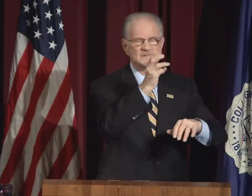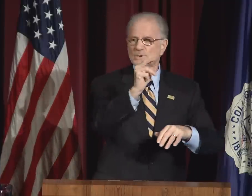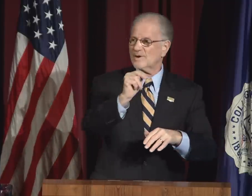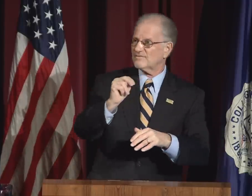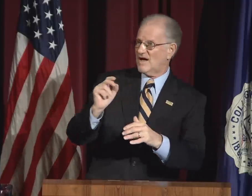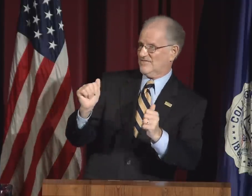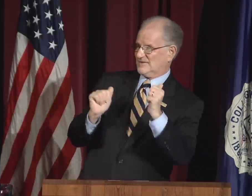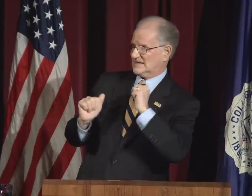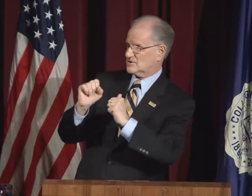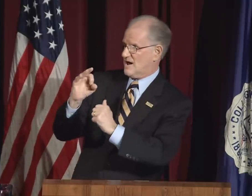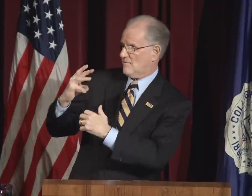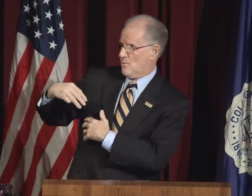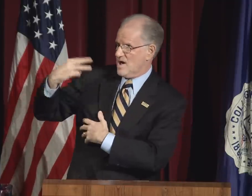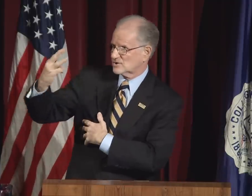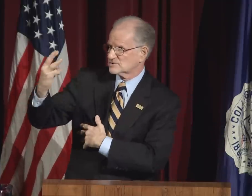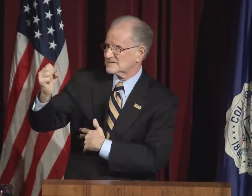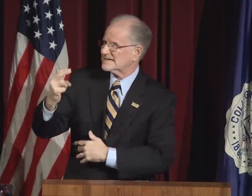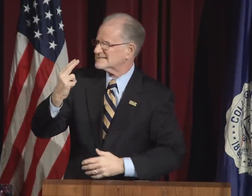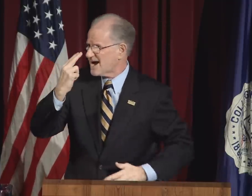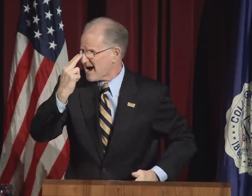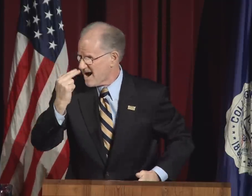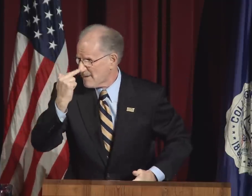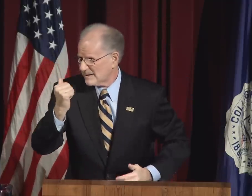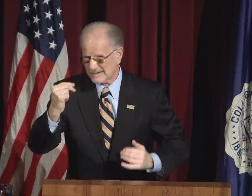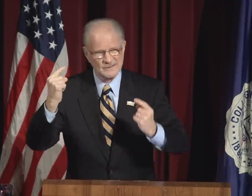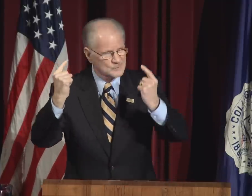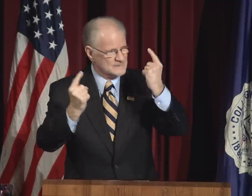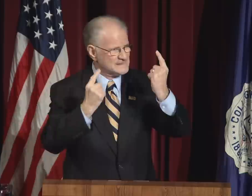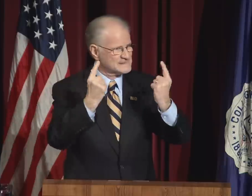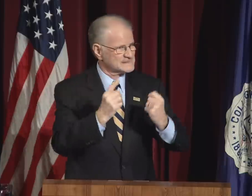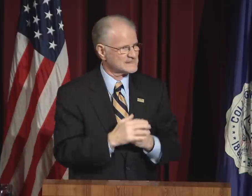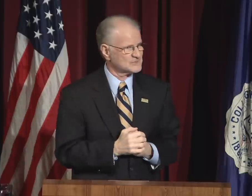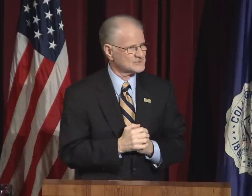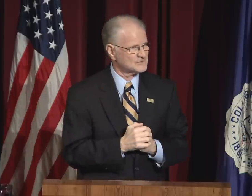We also witness times when the theater of Washington